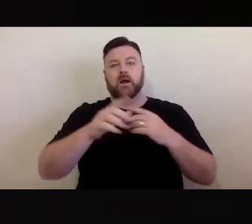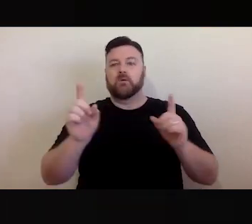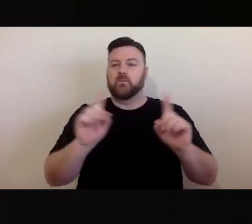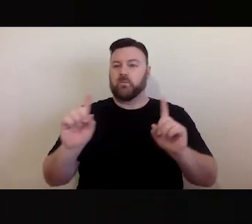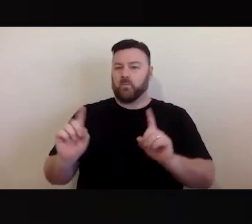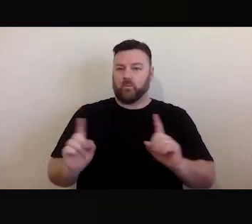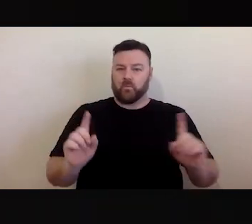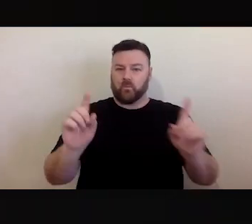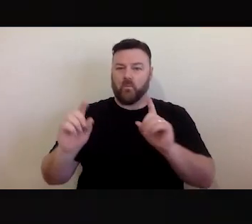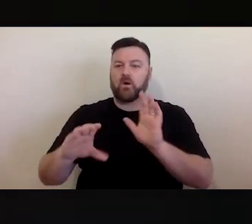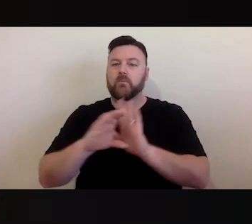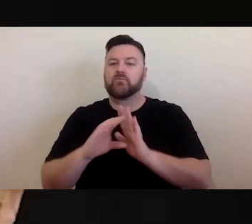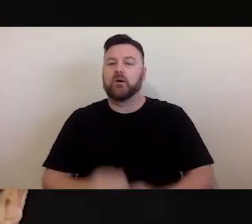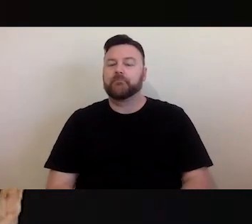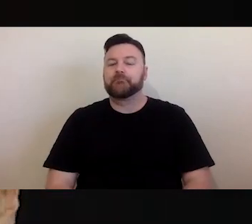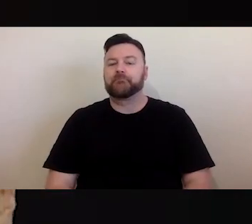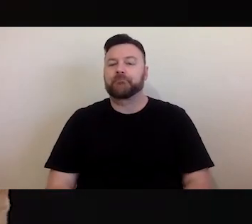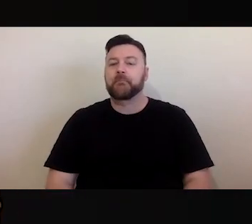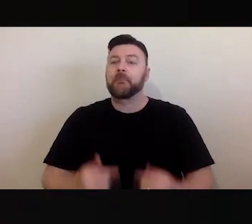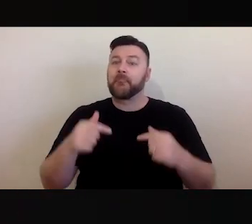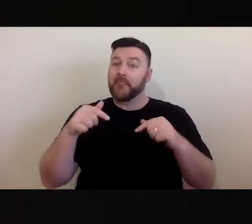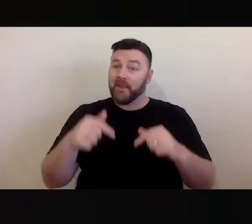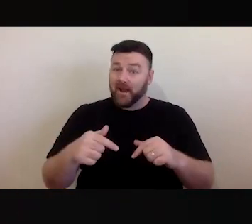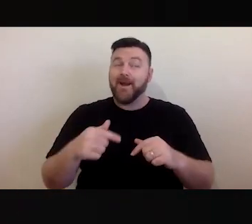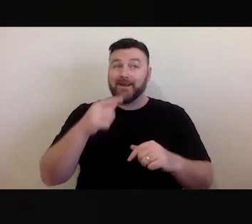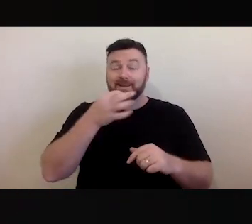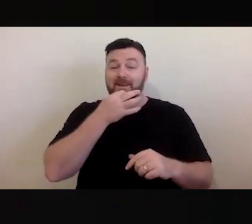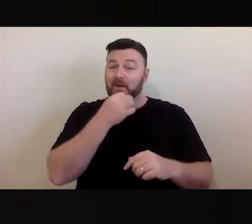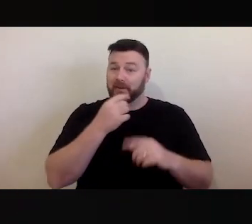and seemingly, this seems to be a complex area to understand - but I